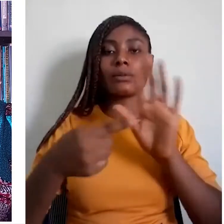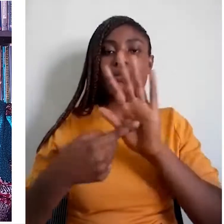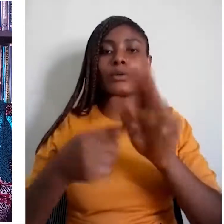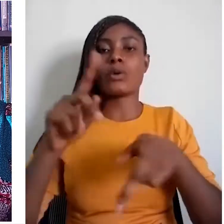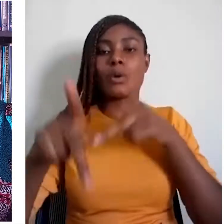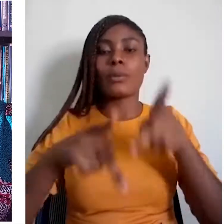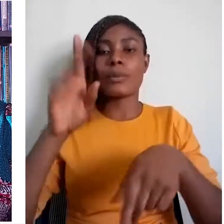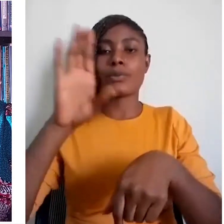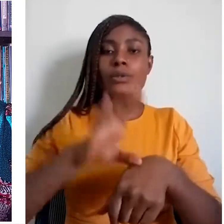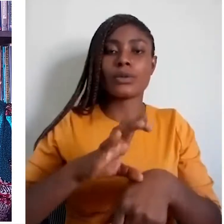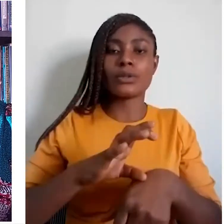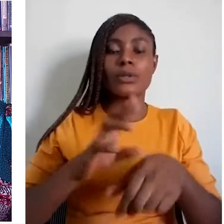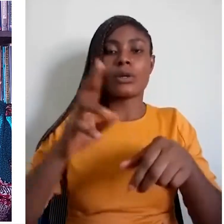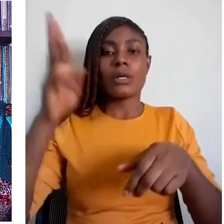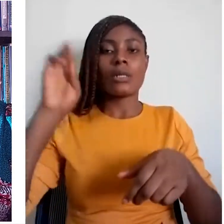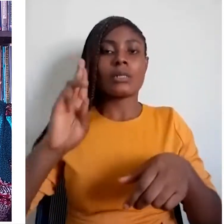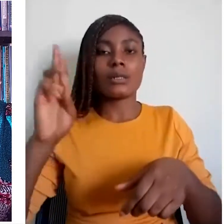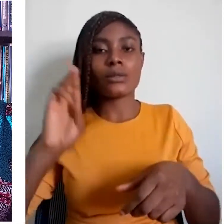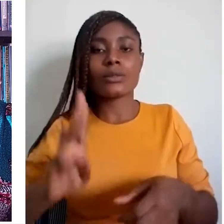history, exploits, etc.